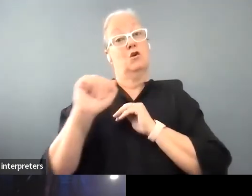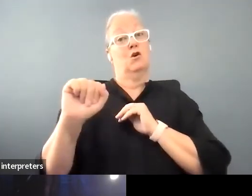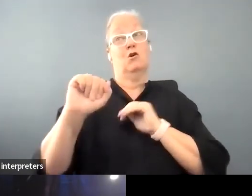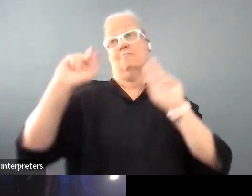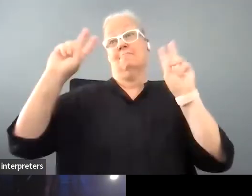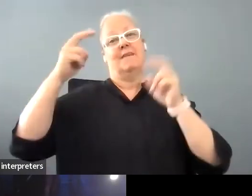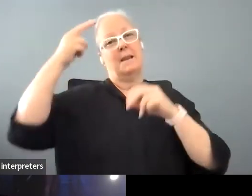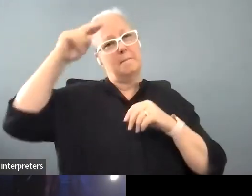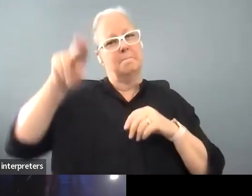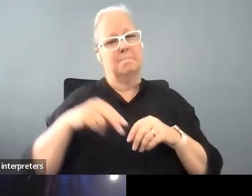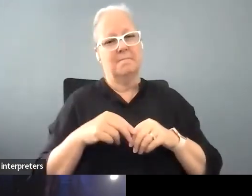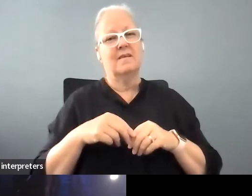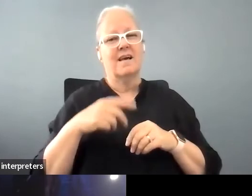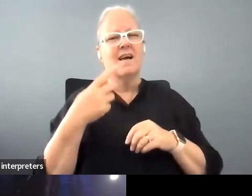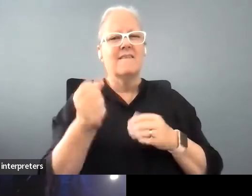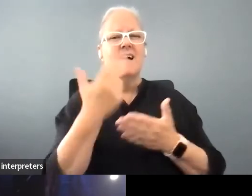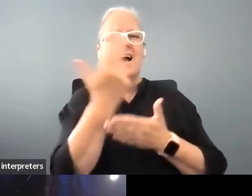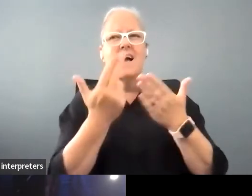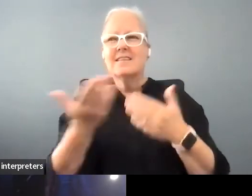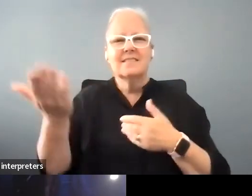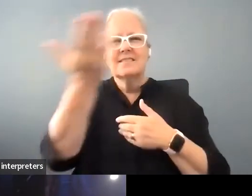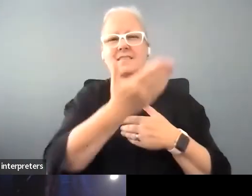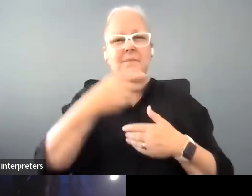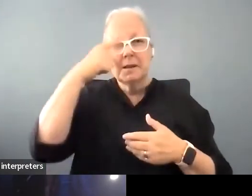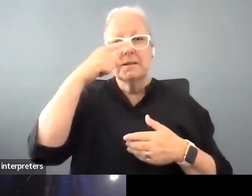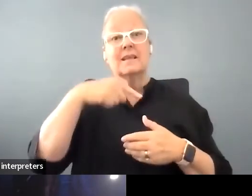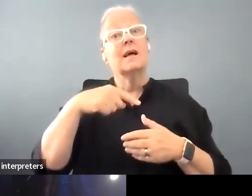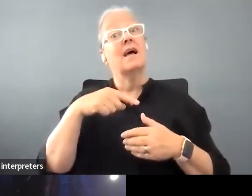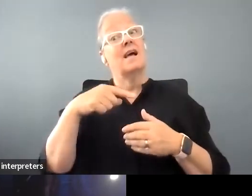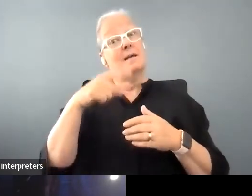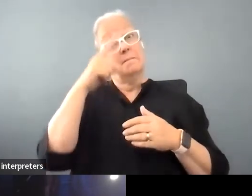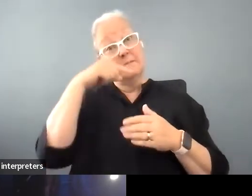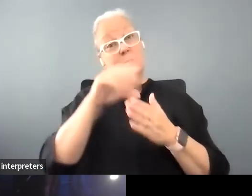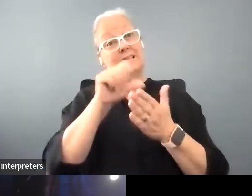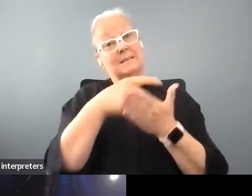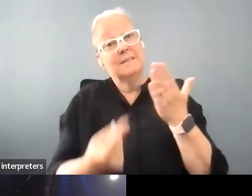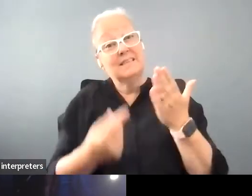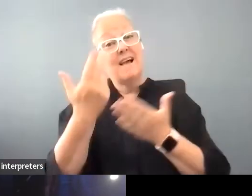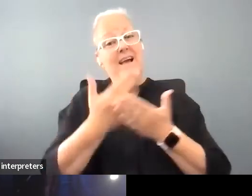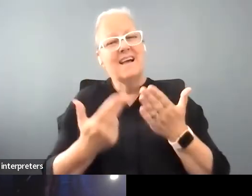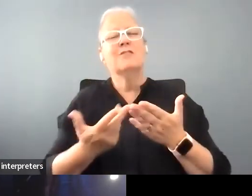those artists out there and with artists with disability, you just go for it. Go for